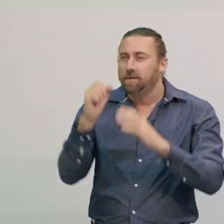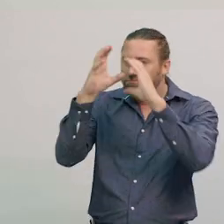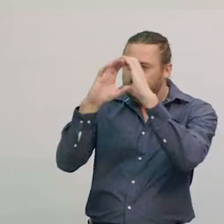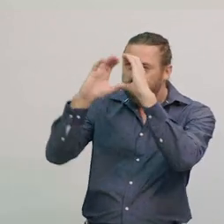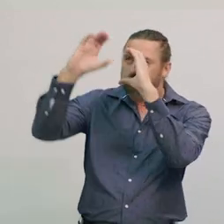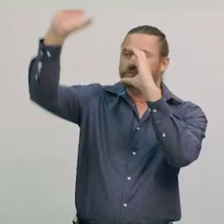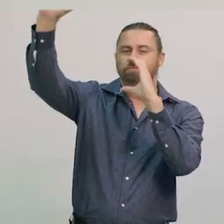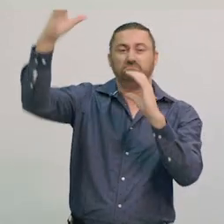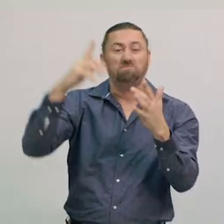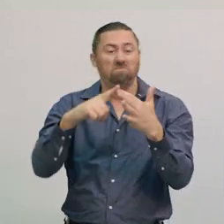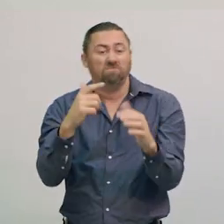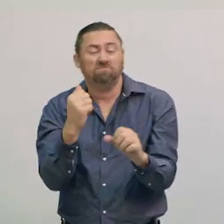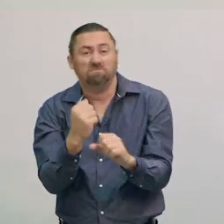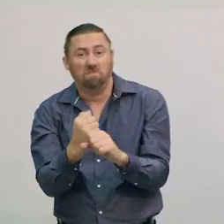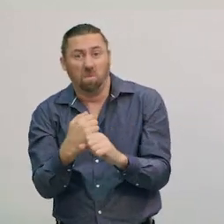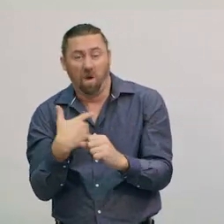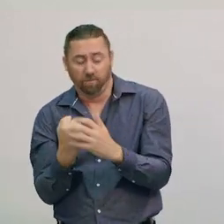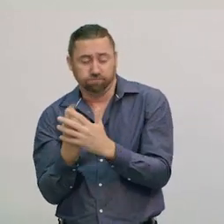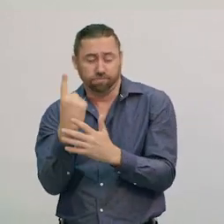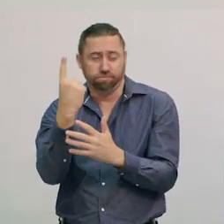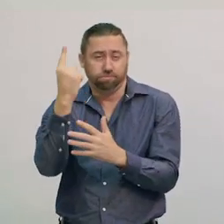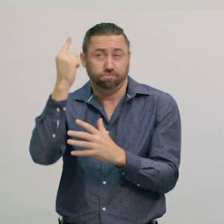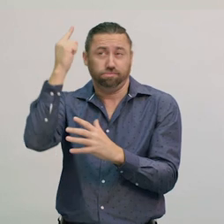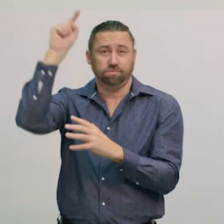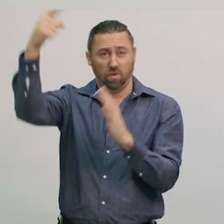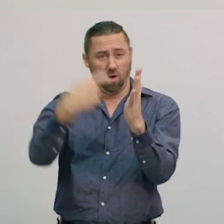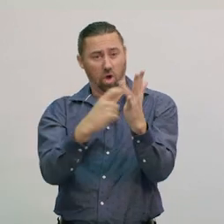For example, in 2009, NASA sent a robotic spacecraft,